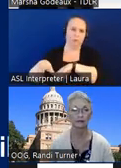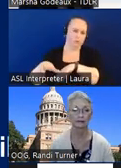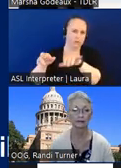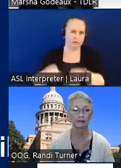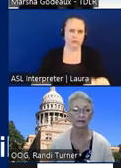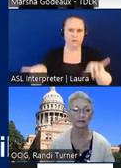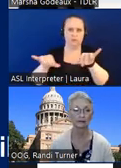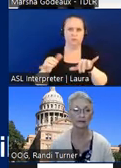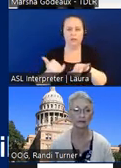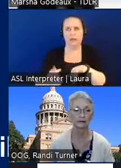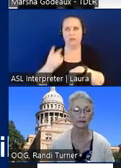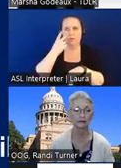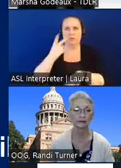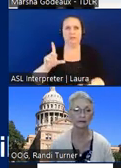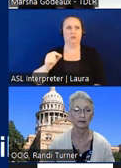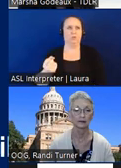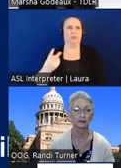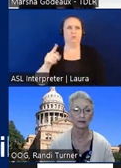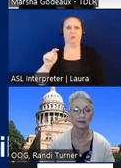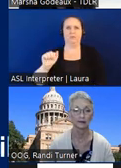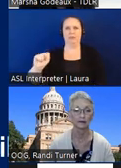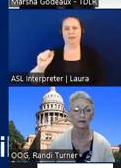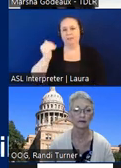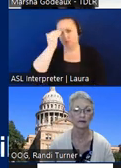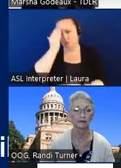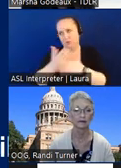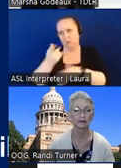has seen the 2012 task knows that some of those reference standards are pretty old